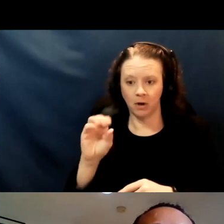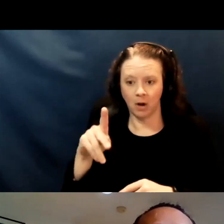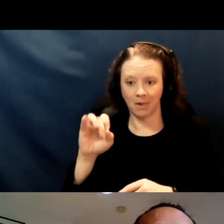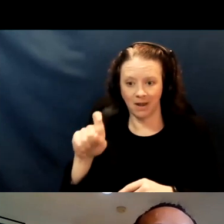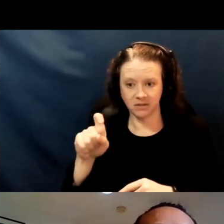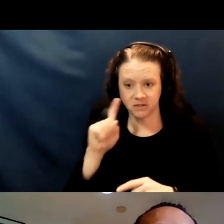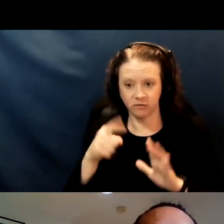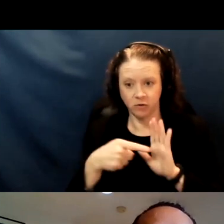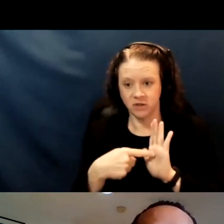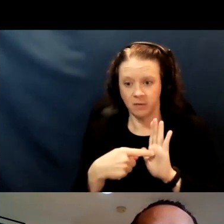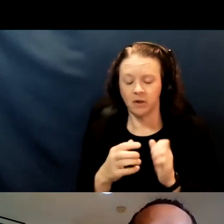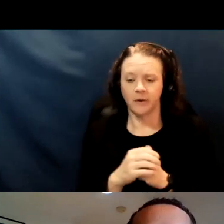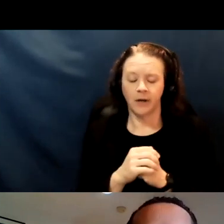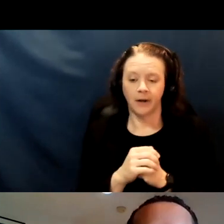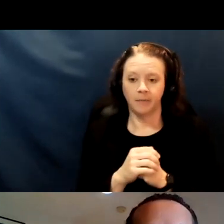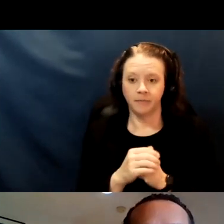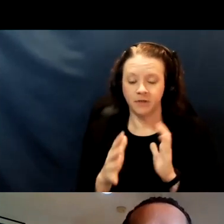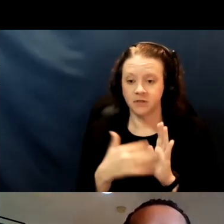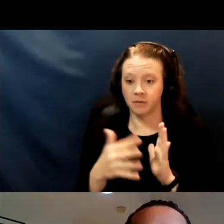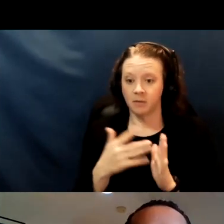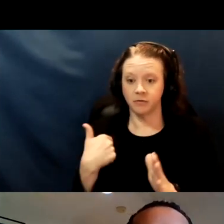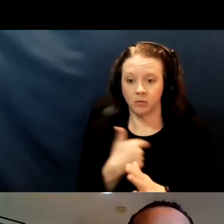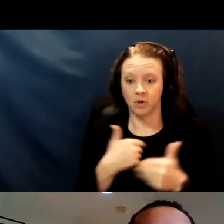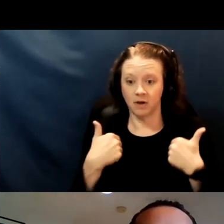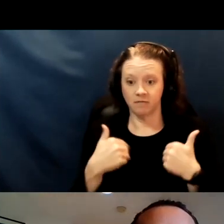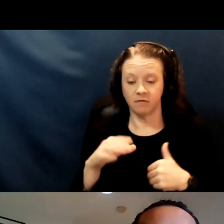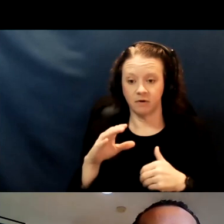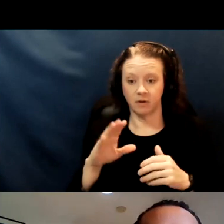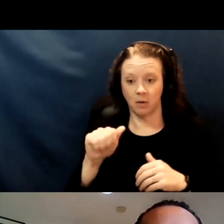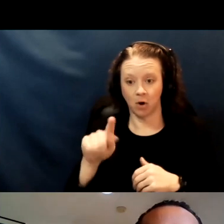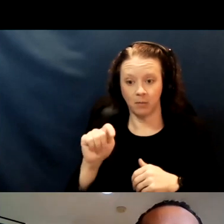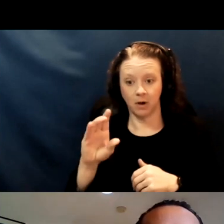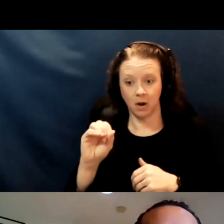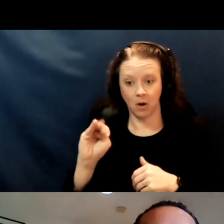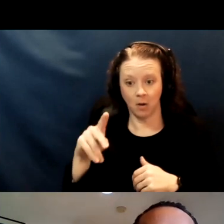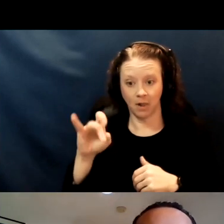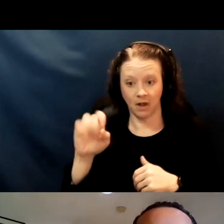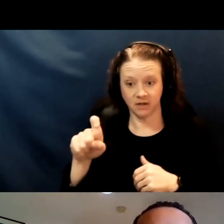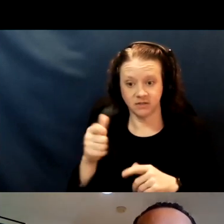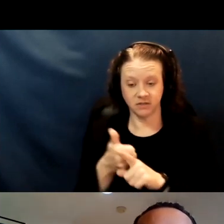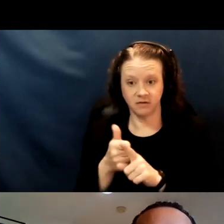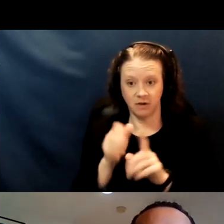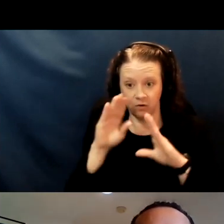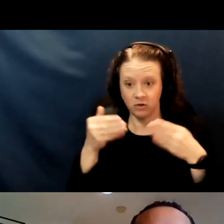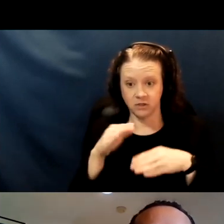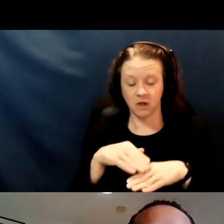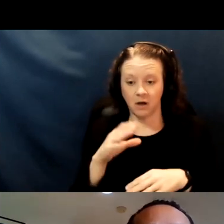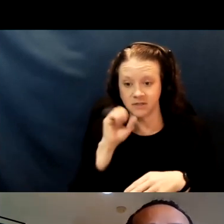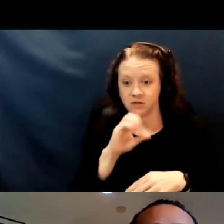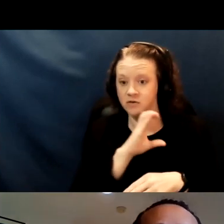There are apartment complexes focused on, for example, senior affordable housing.